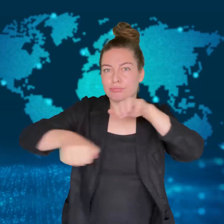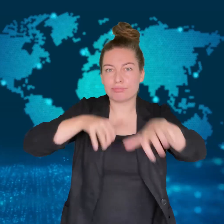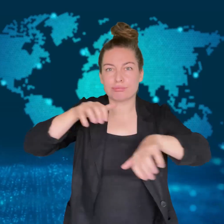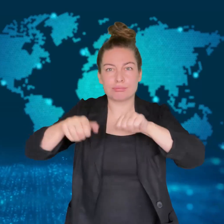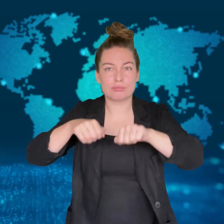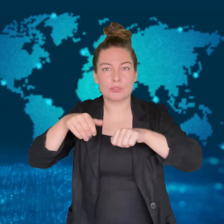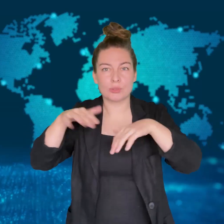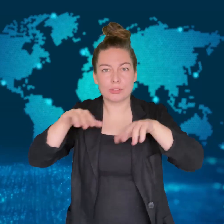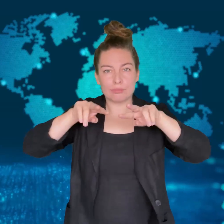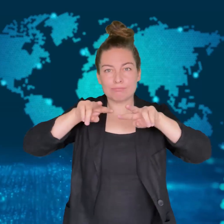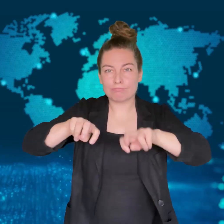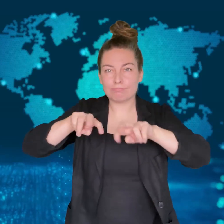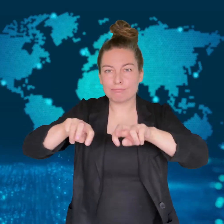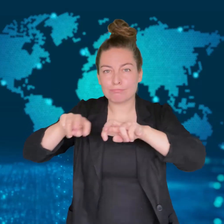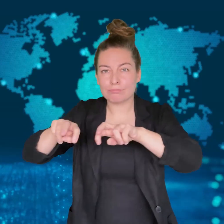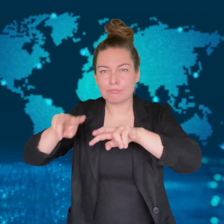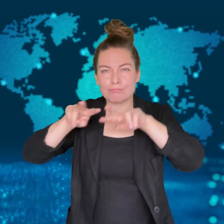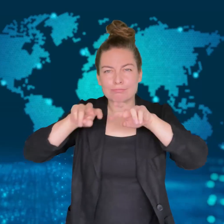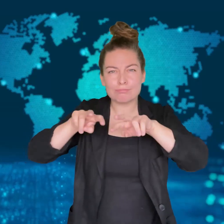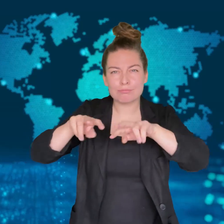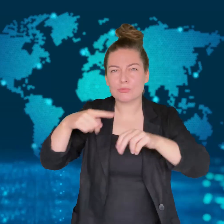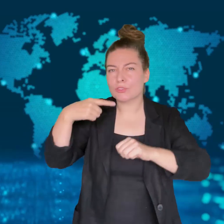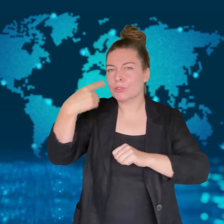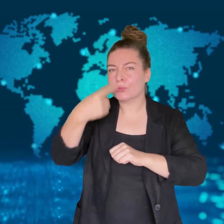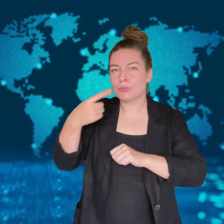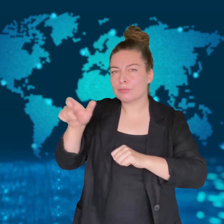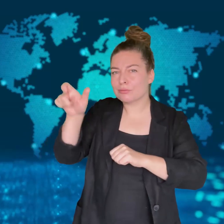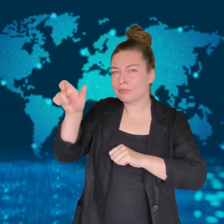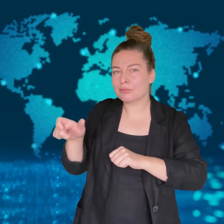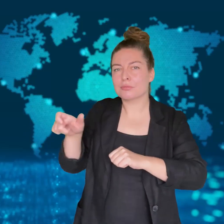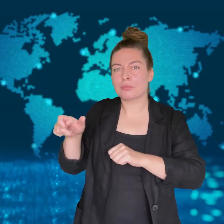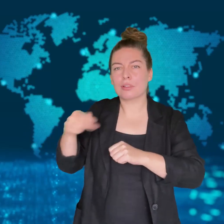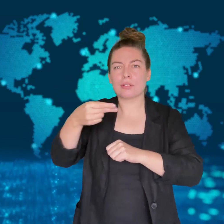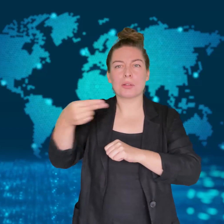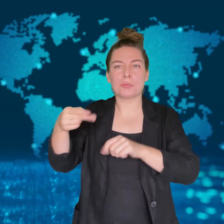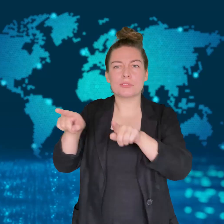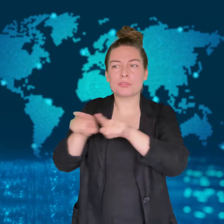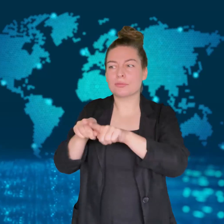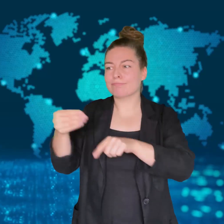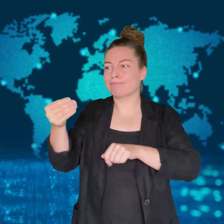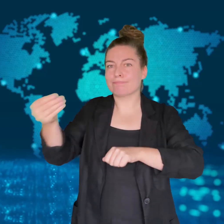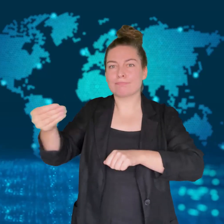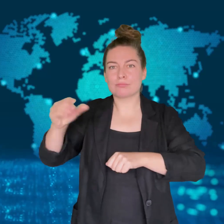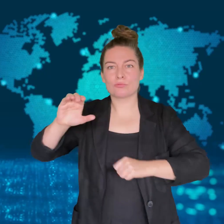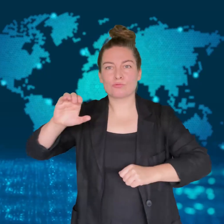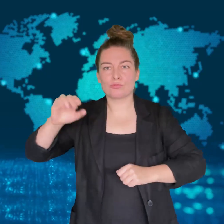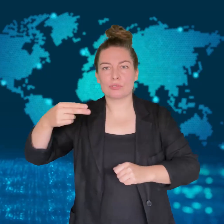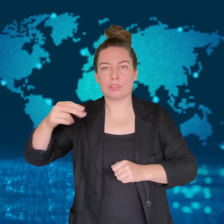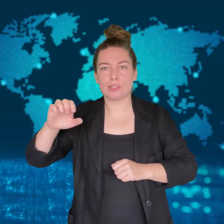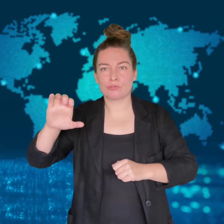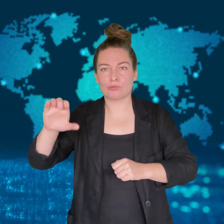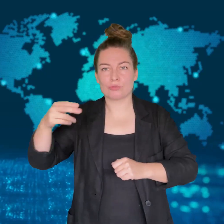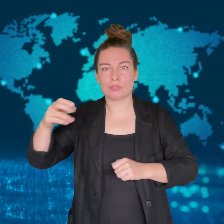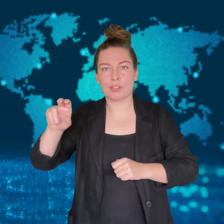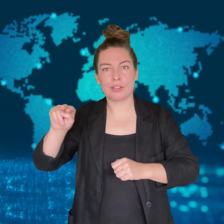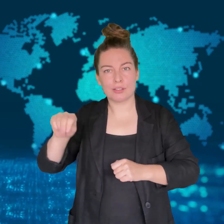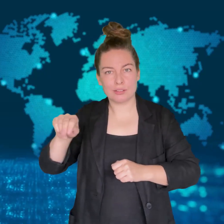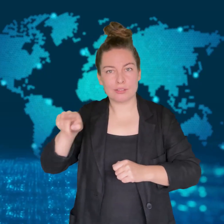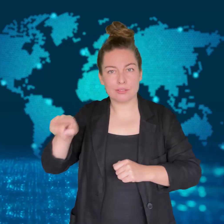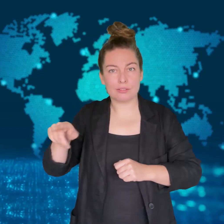and was under surveillance since this past summer for his possible Islamic radicalization.